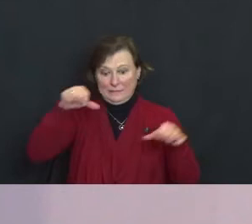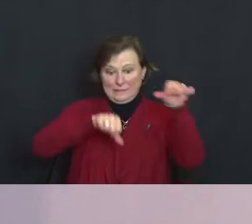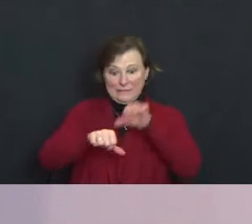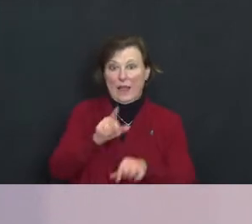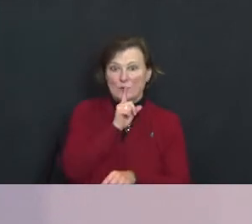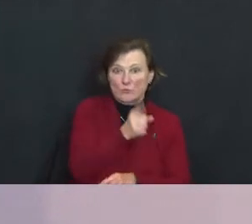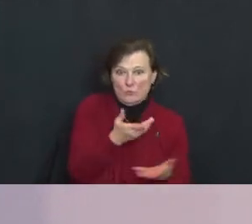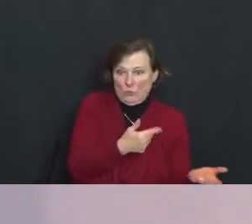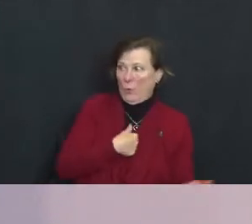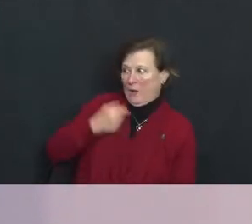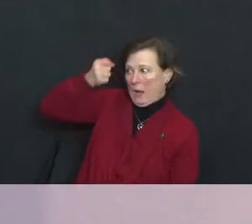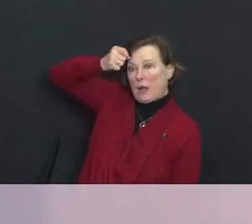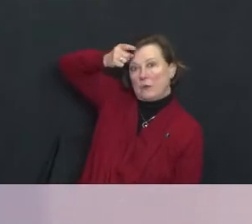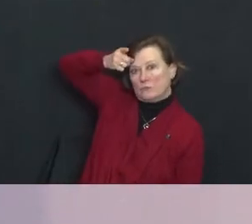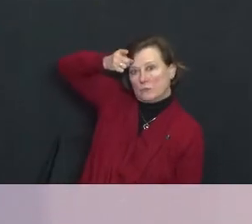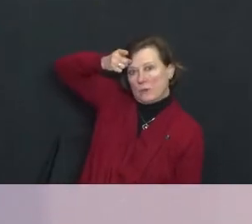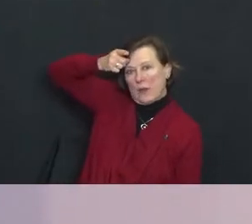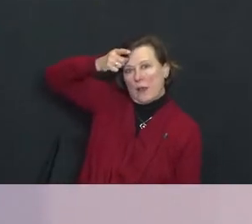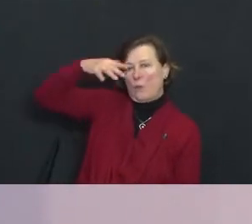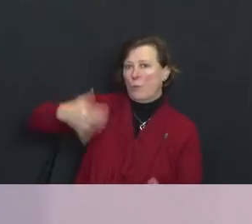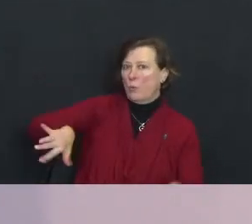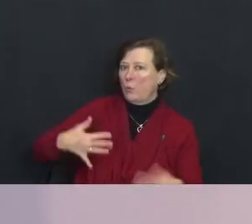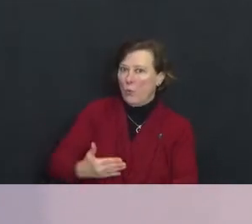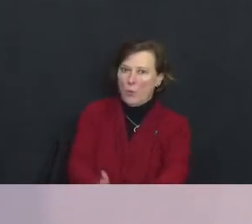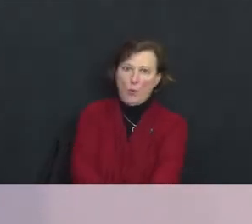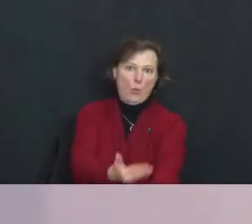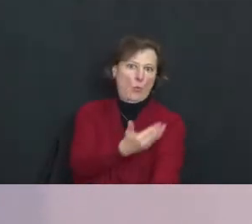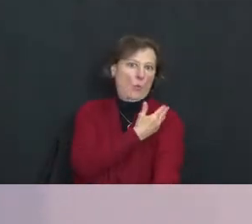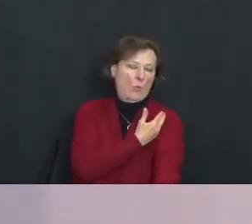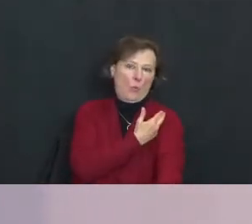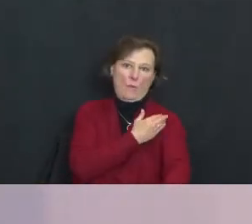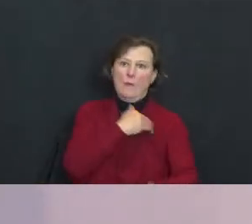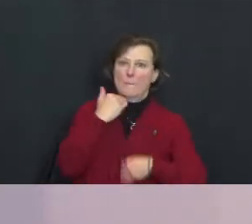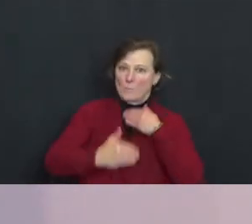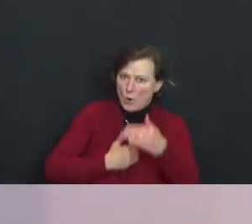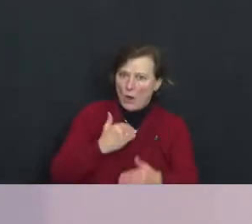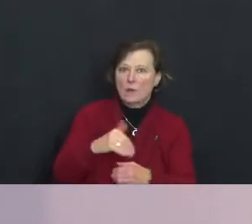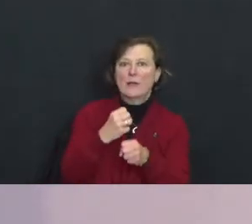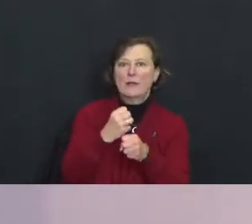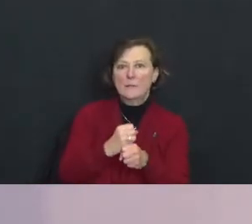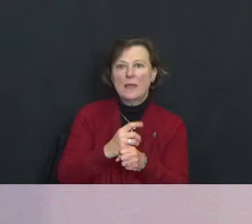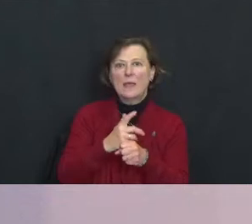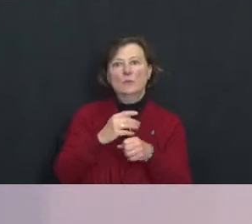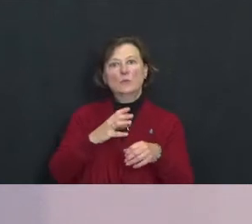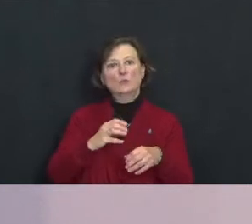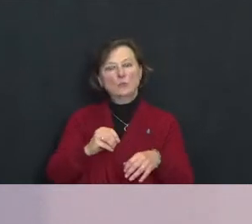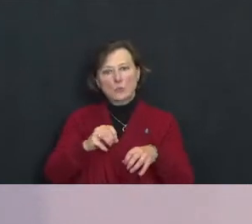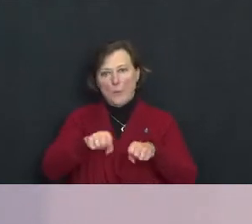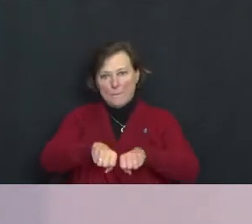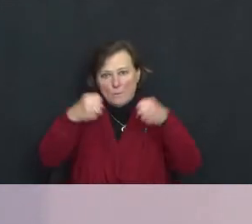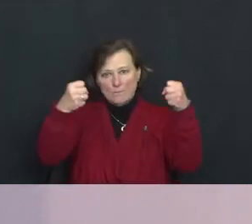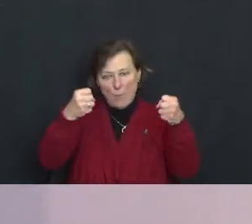An incredible progress has been made in breaking Americans of a deadly habit.